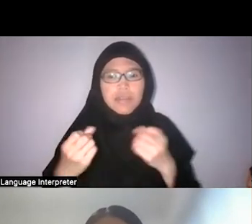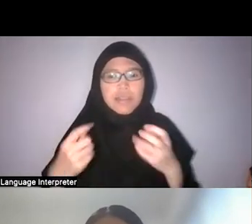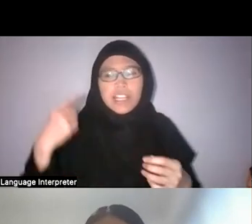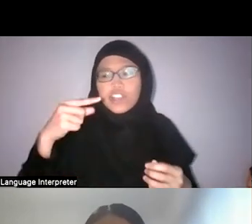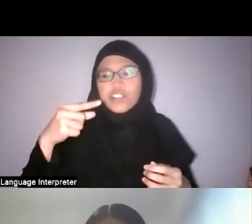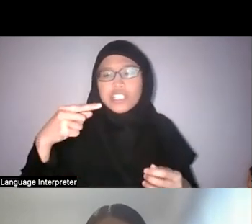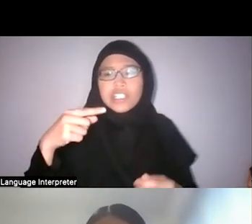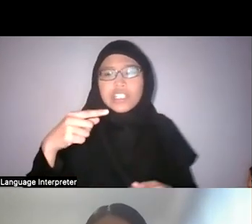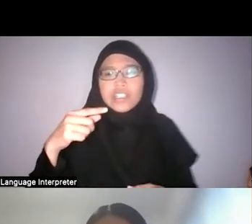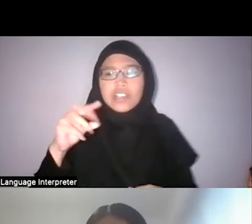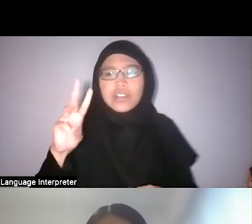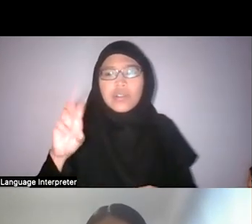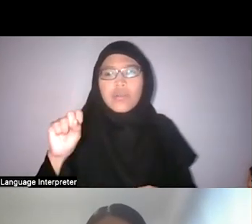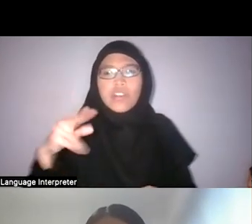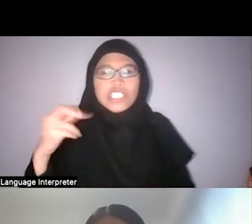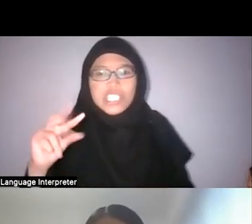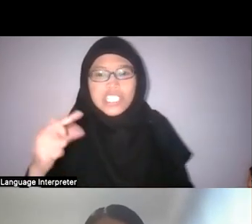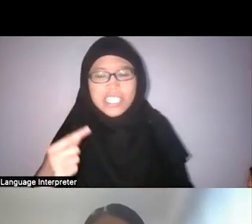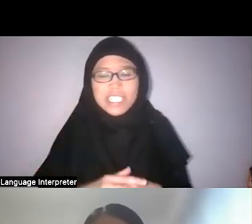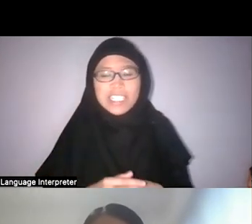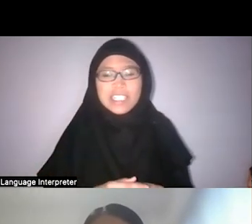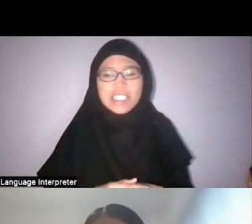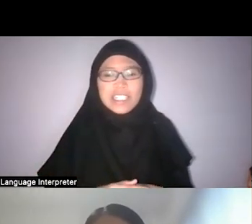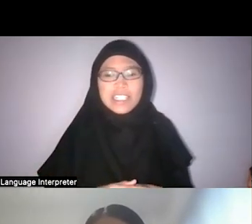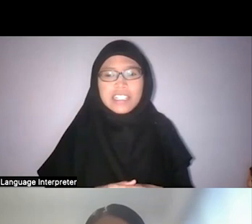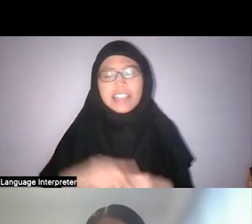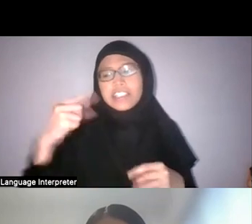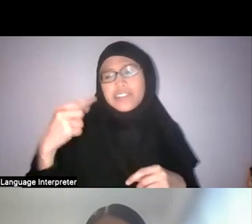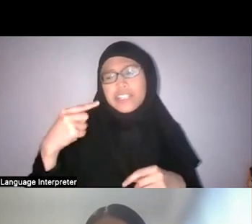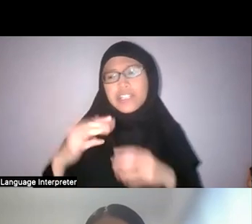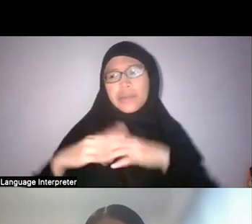green building, blah blah blah eco-friendly.